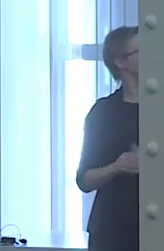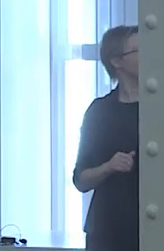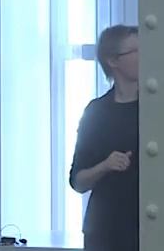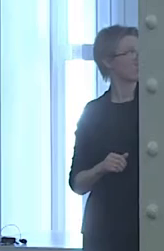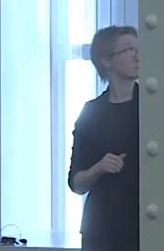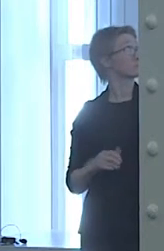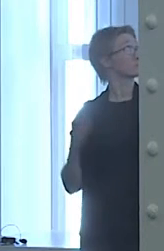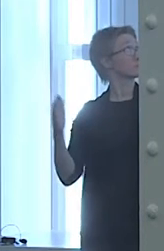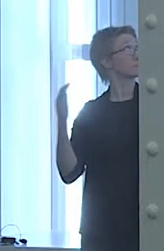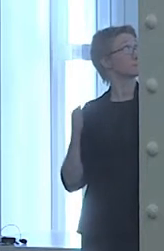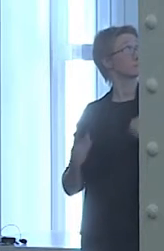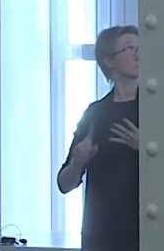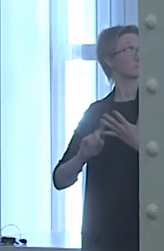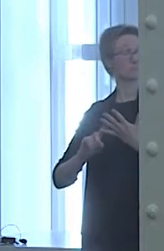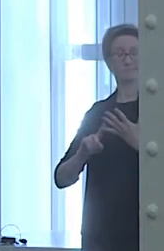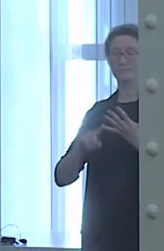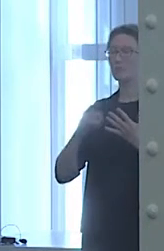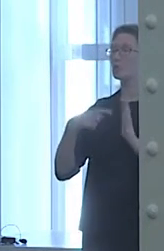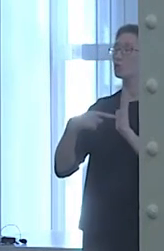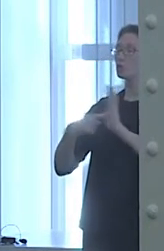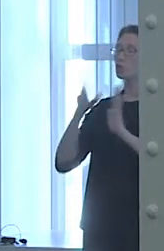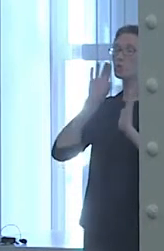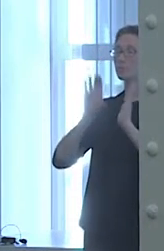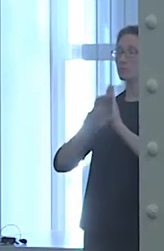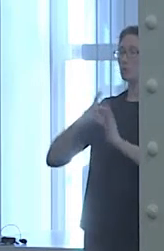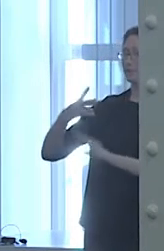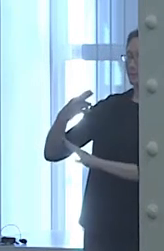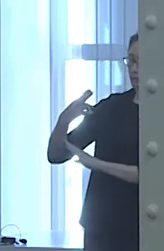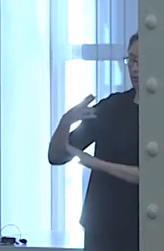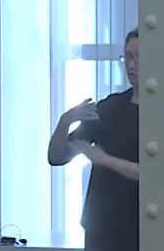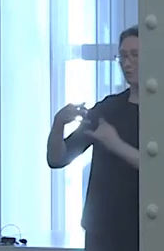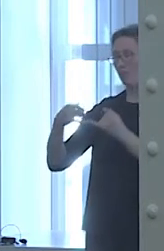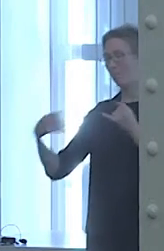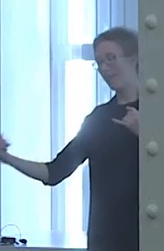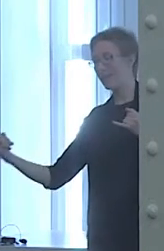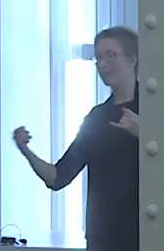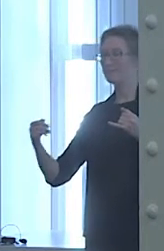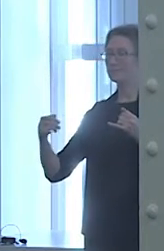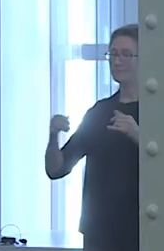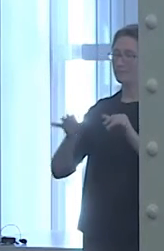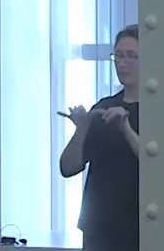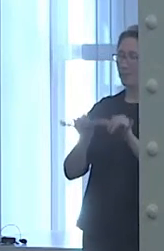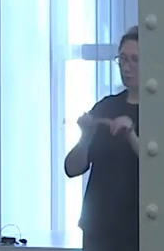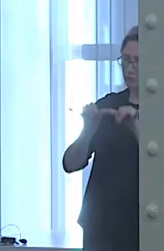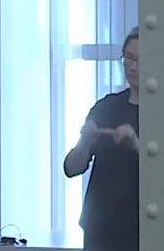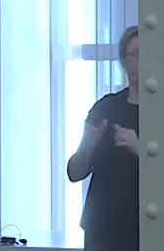sewing thread, thimble, and measuring tape. That's the only picture I could think of for table.